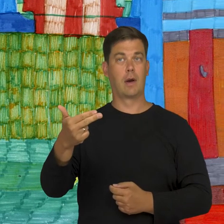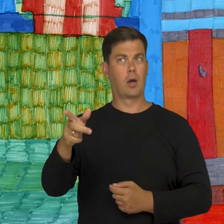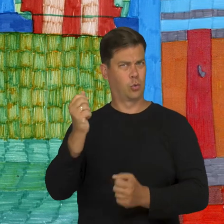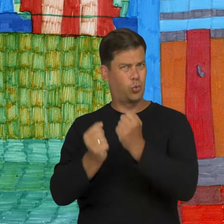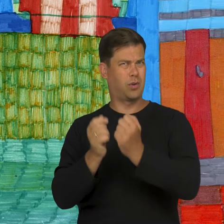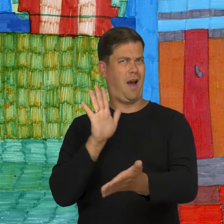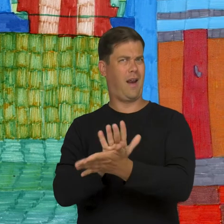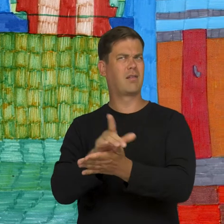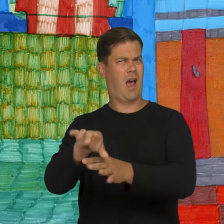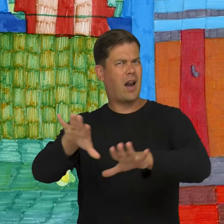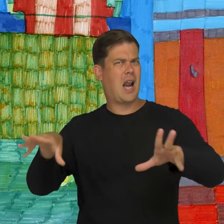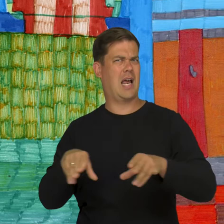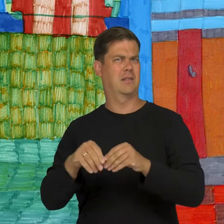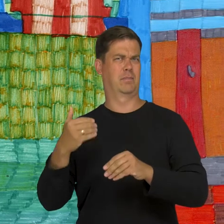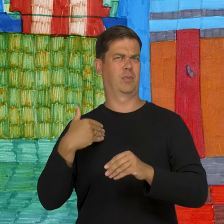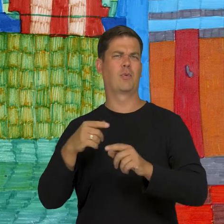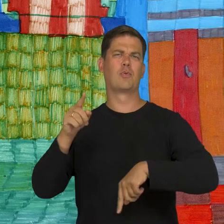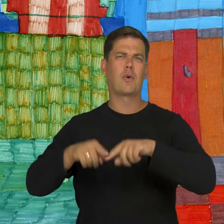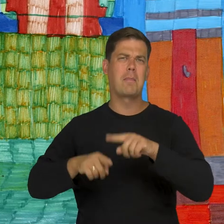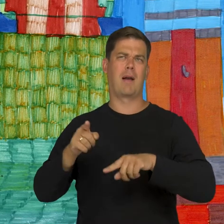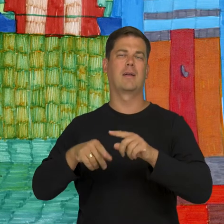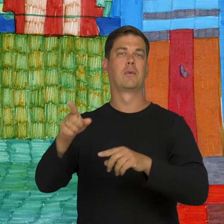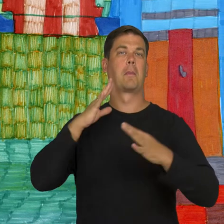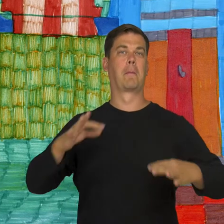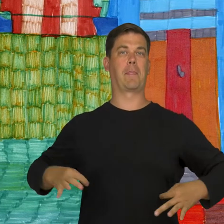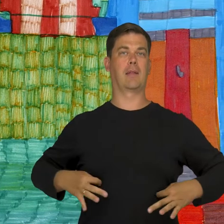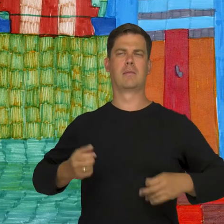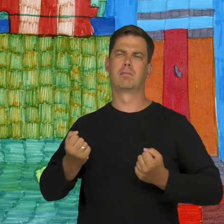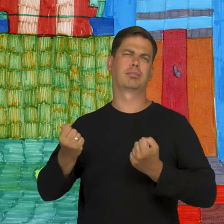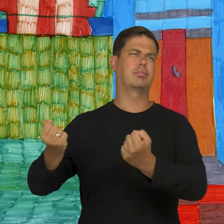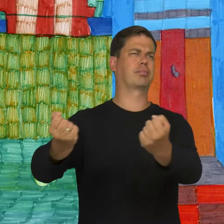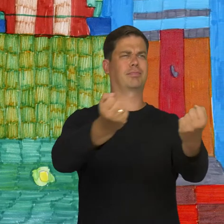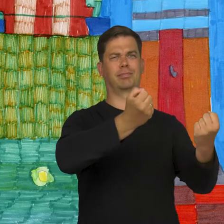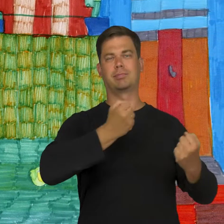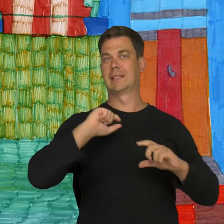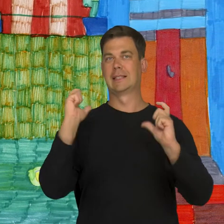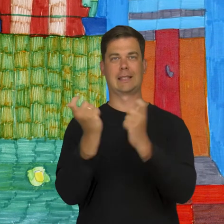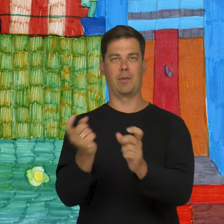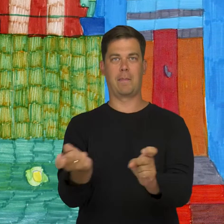They were difficult people, but they lived together, with normal people and the man during the trip